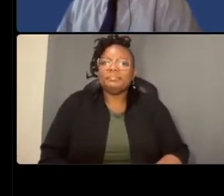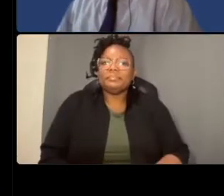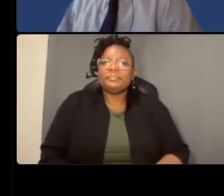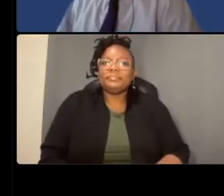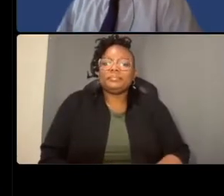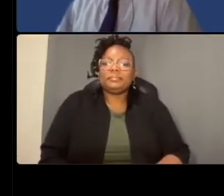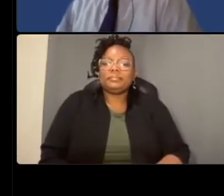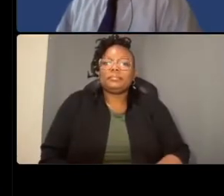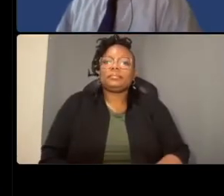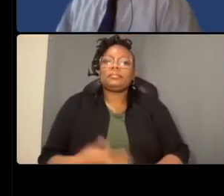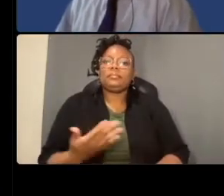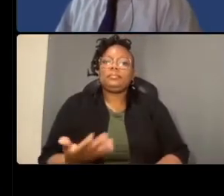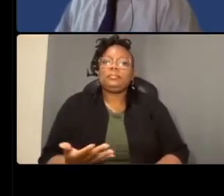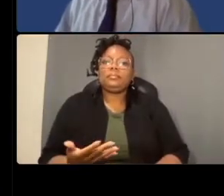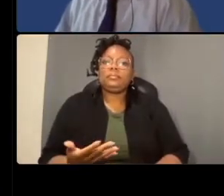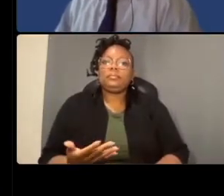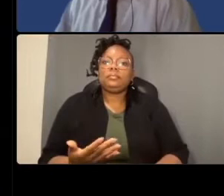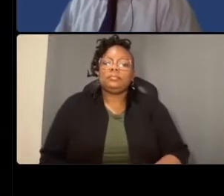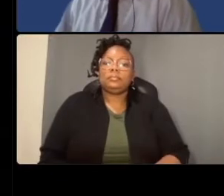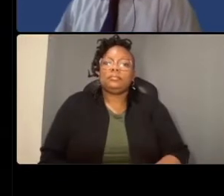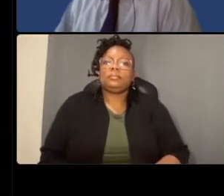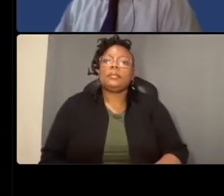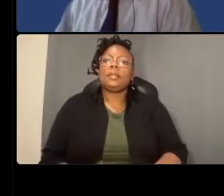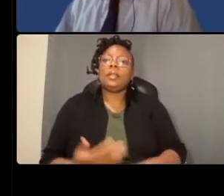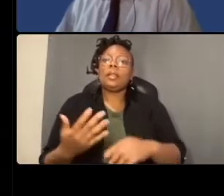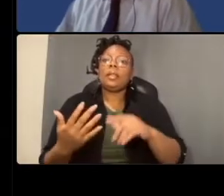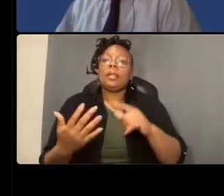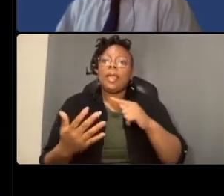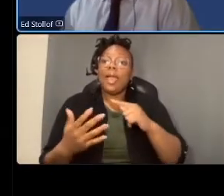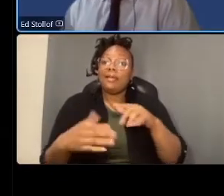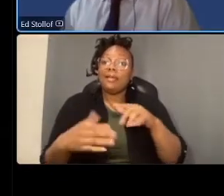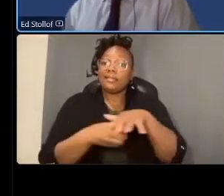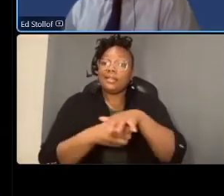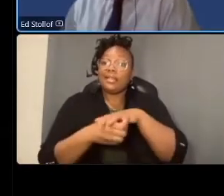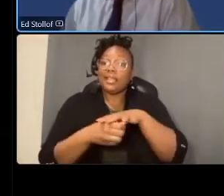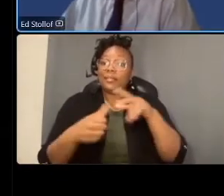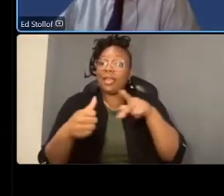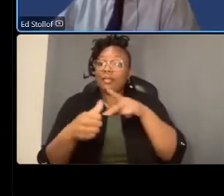as far as the uh study area we have a primary and secondary